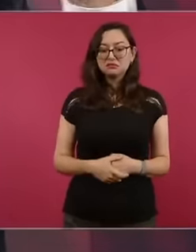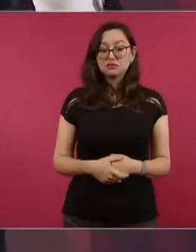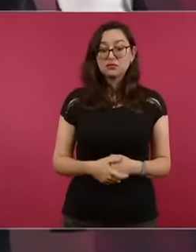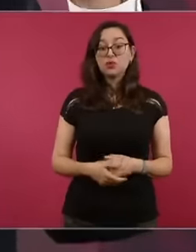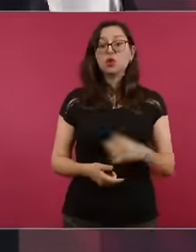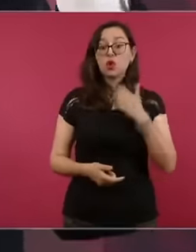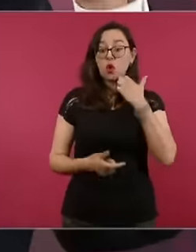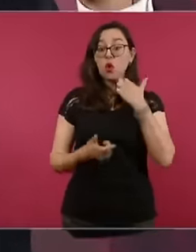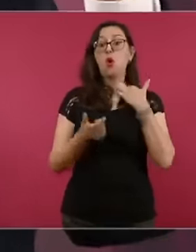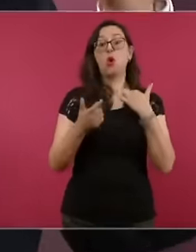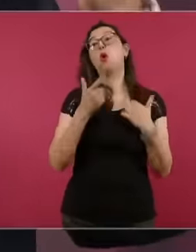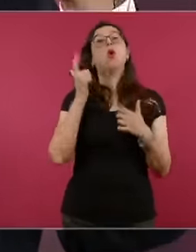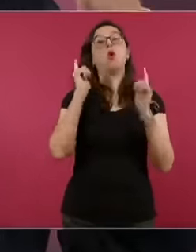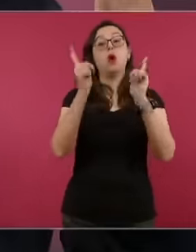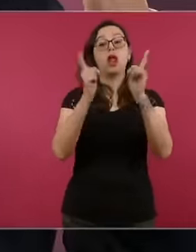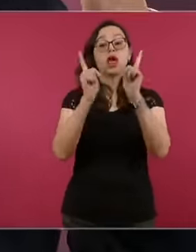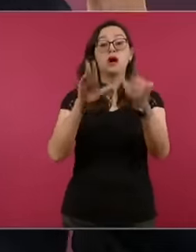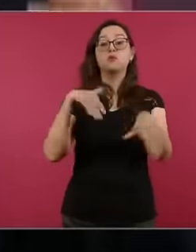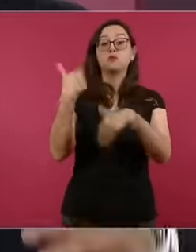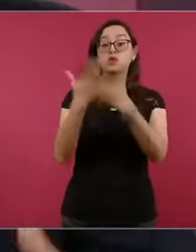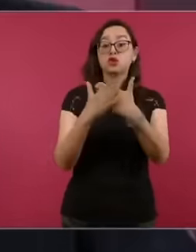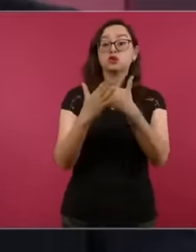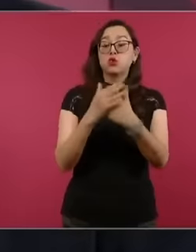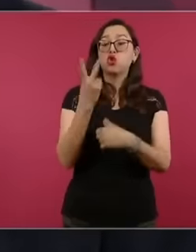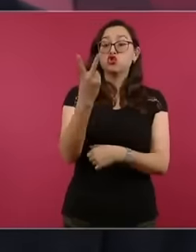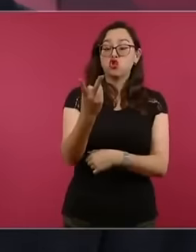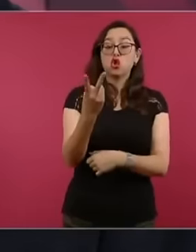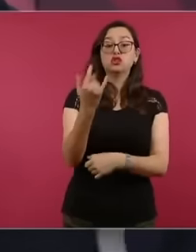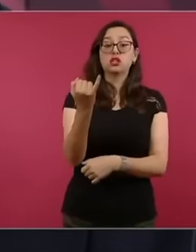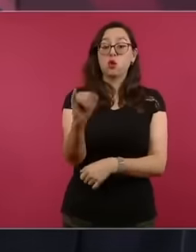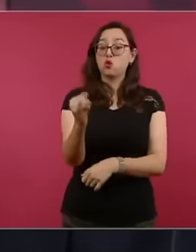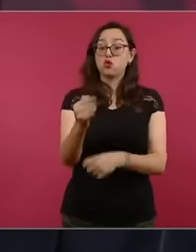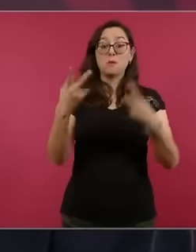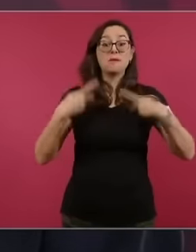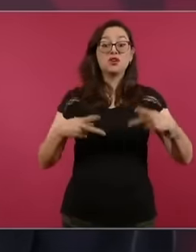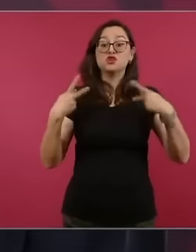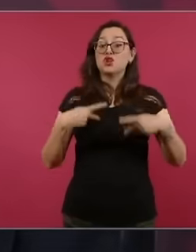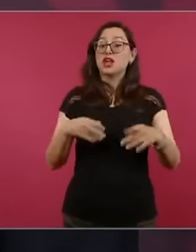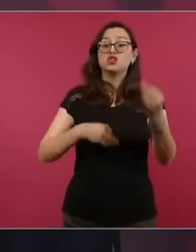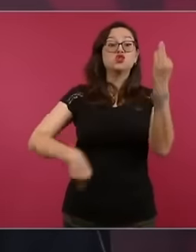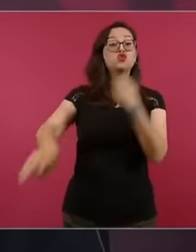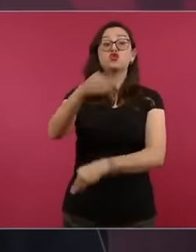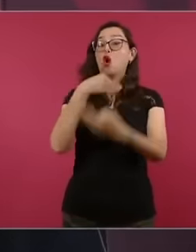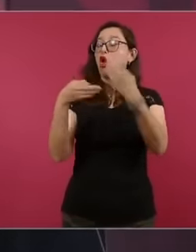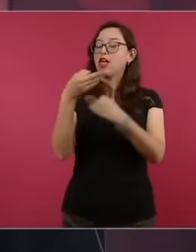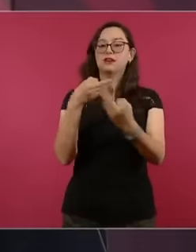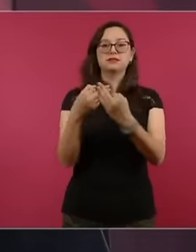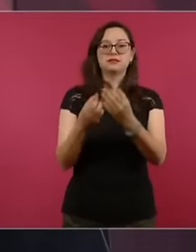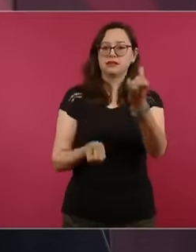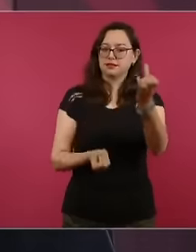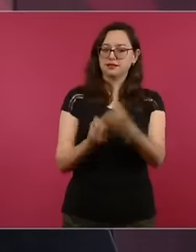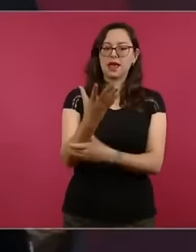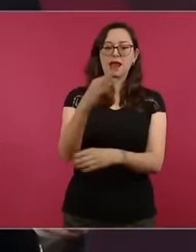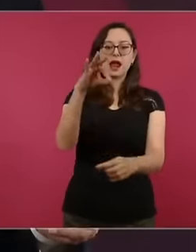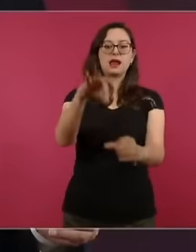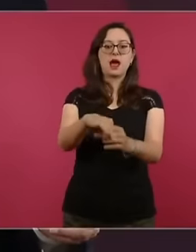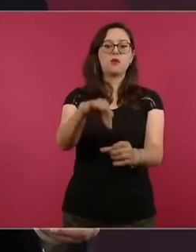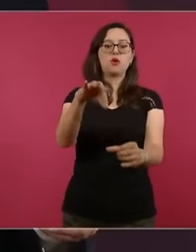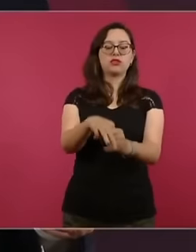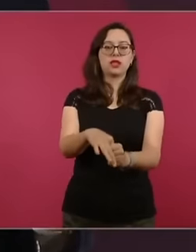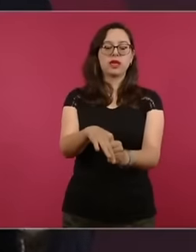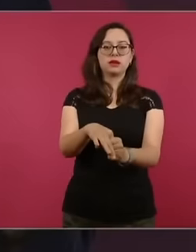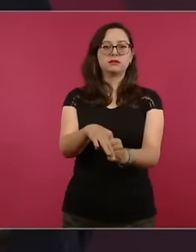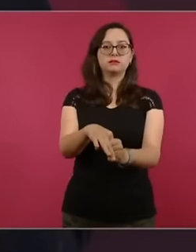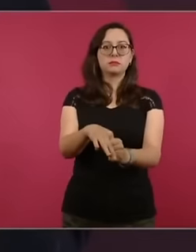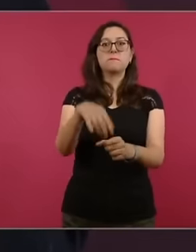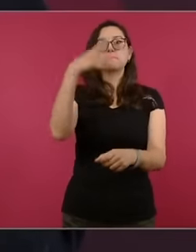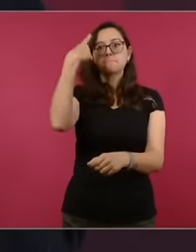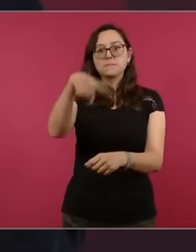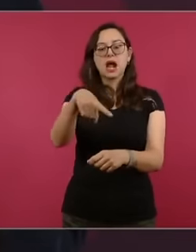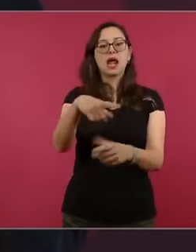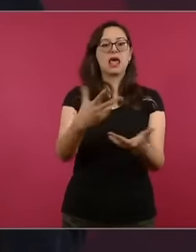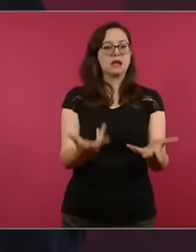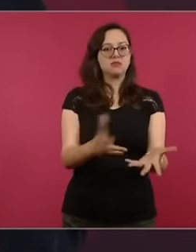went out to vote because I am a supporter of transformation through peaceful means